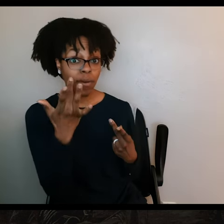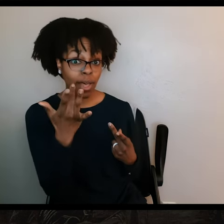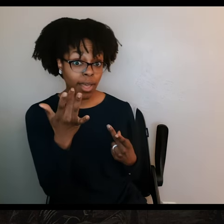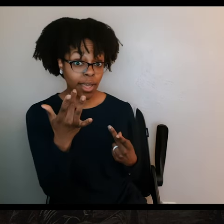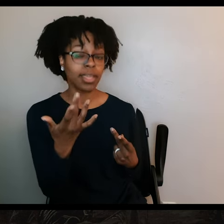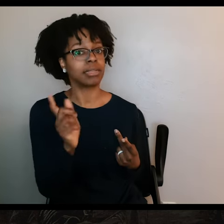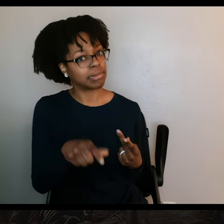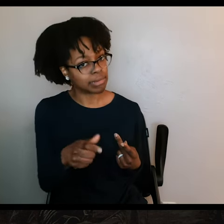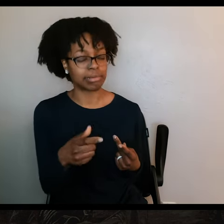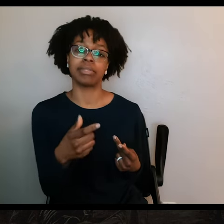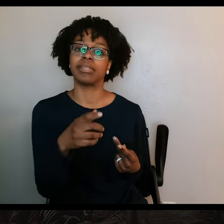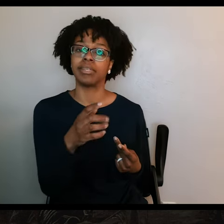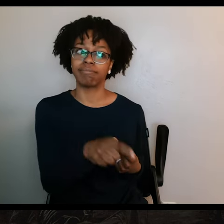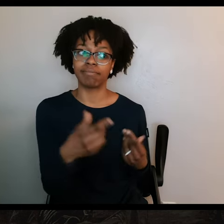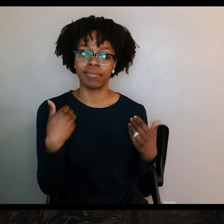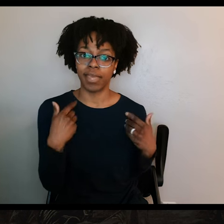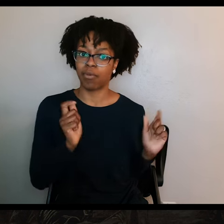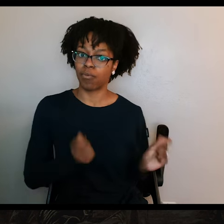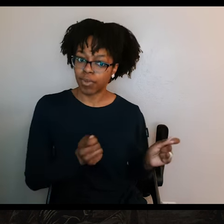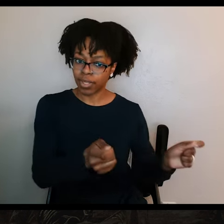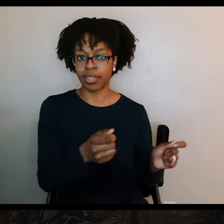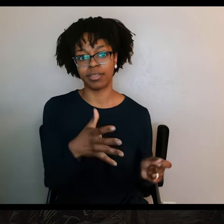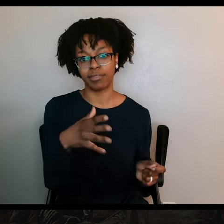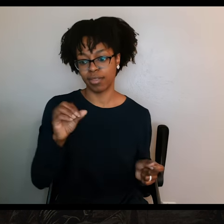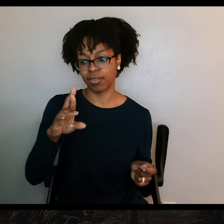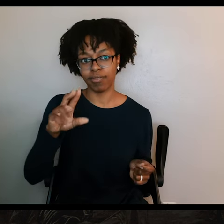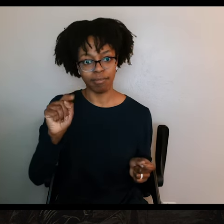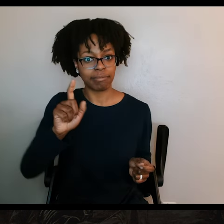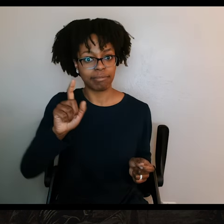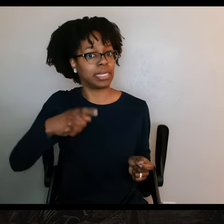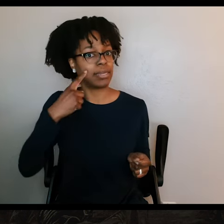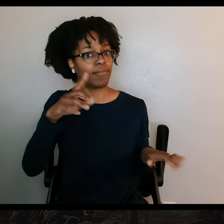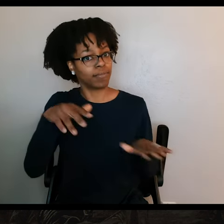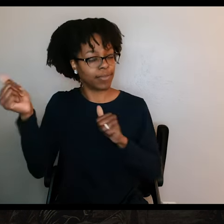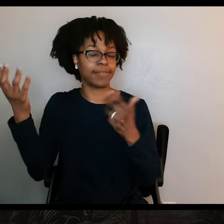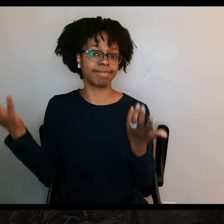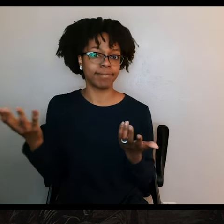because those guys had all the carts and the wagons that they would need. And so Fannin got the order to retreat on either March